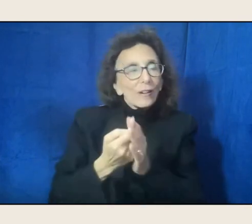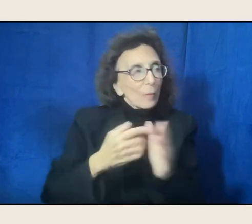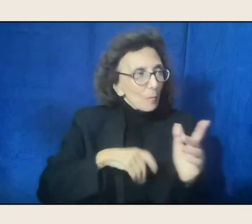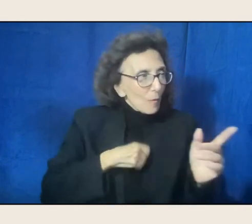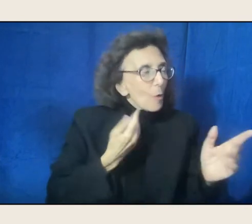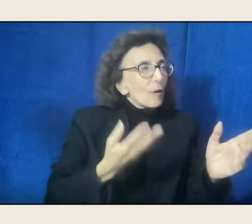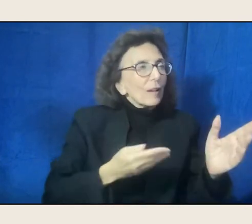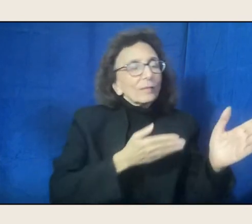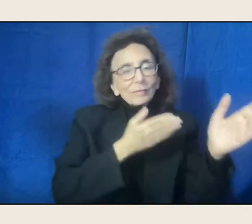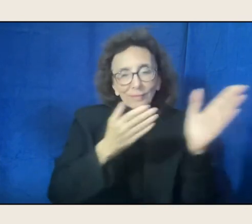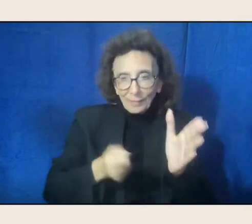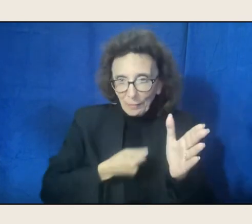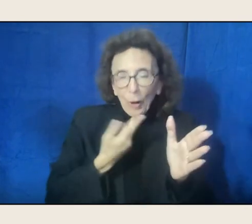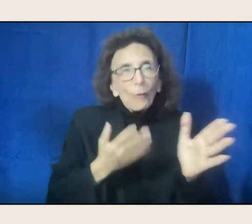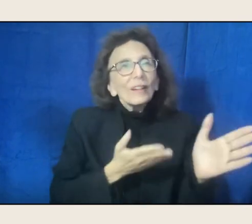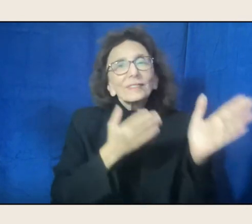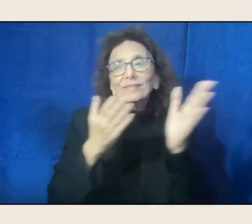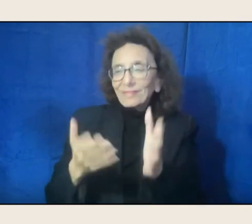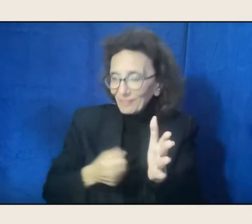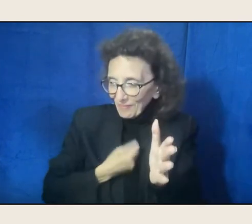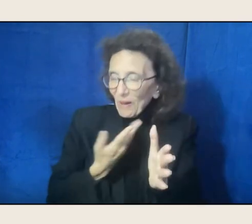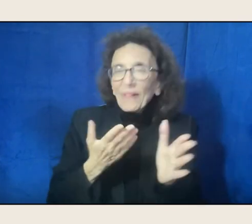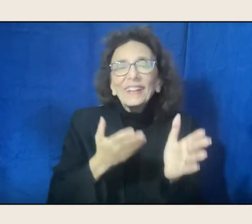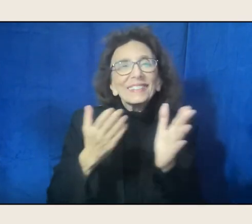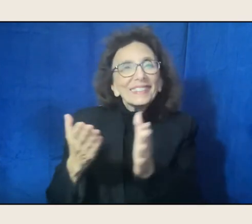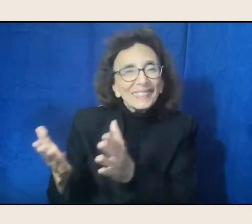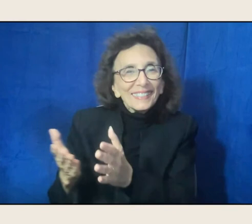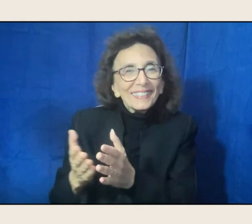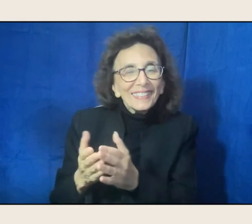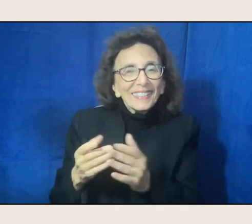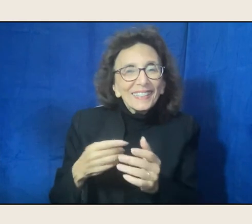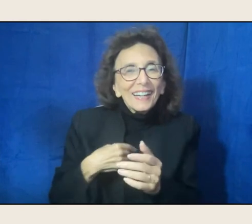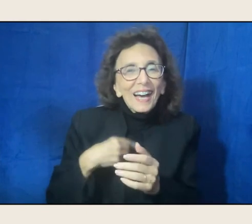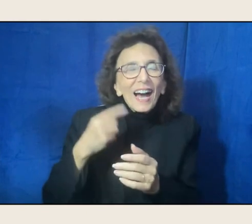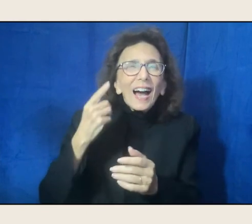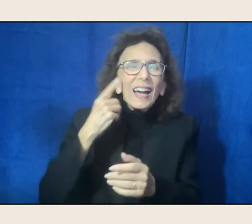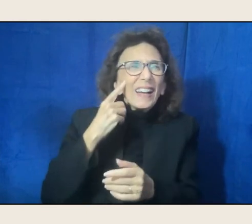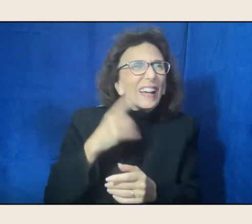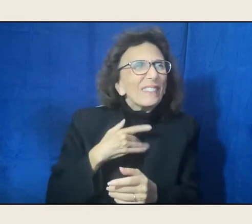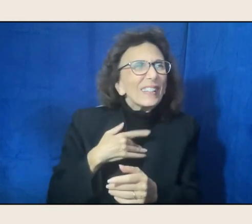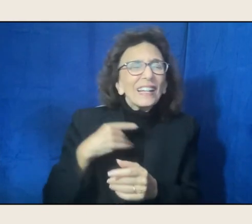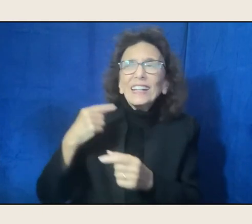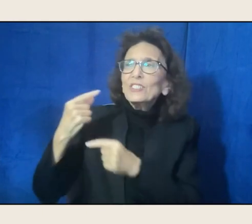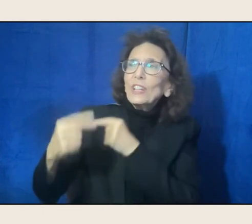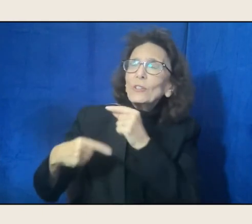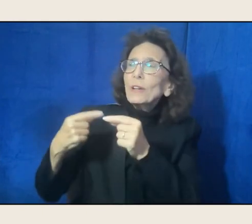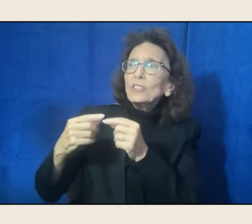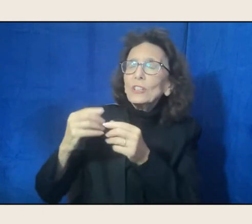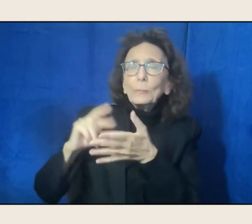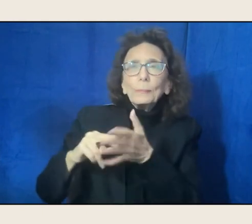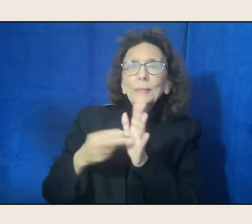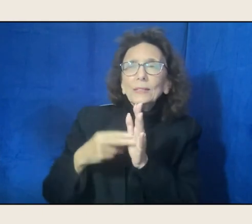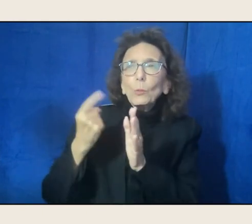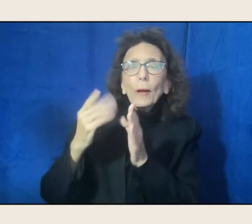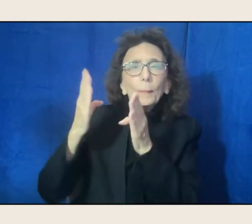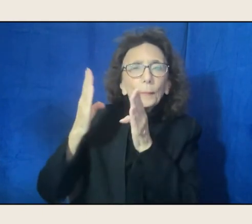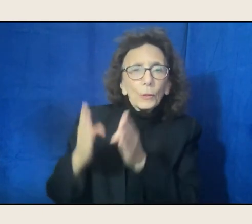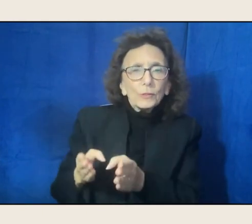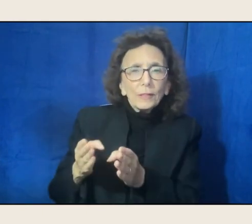We have a certain, I think of a generation as being a person. Almost like a generation comes in as a person